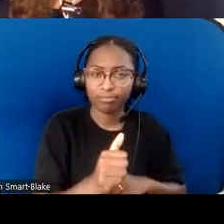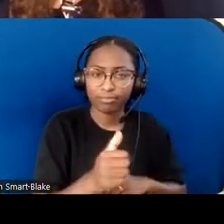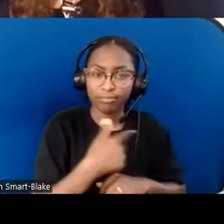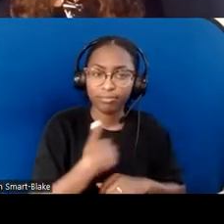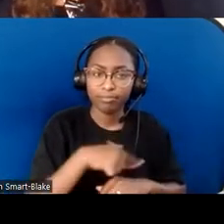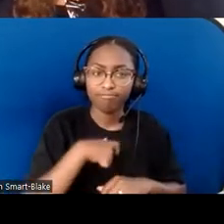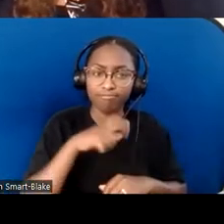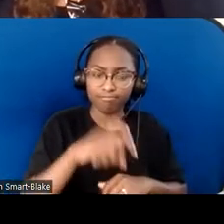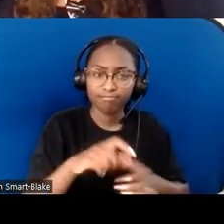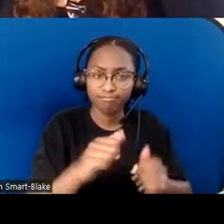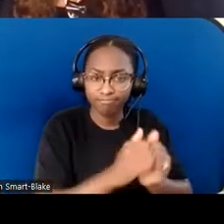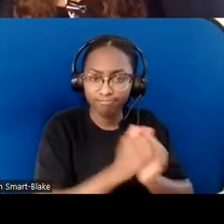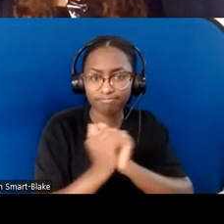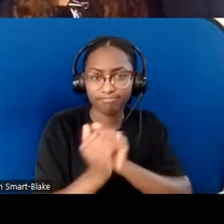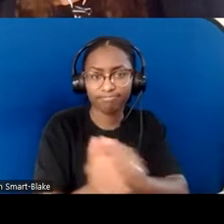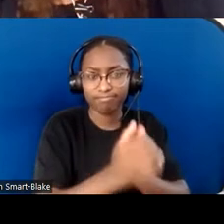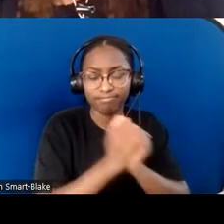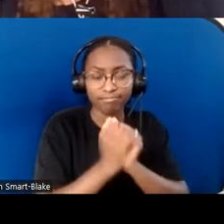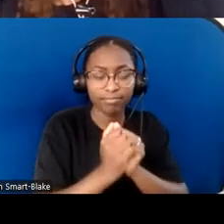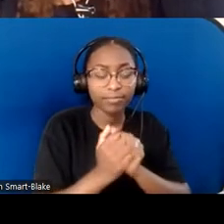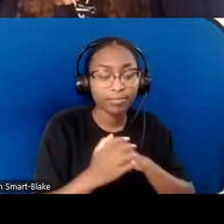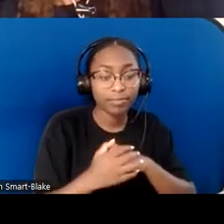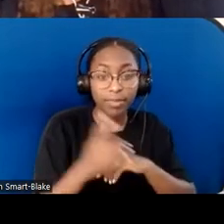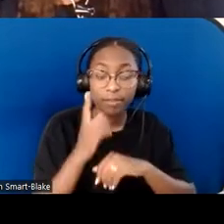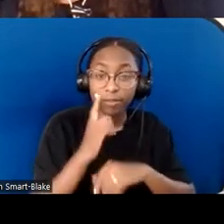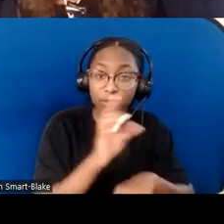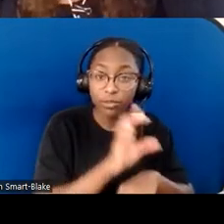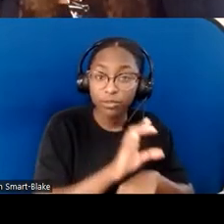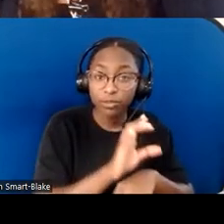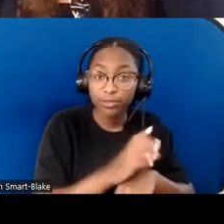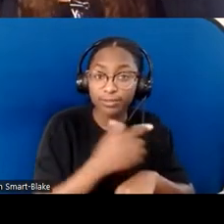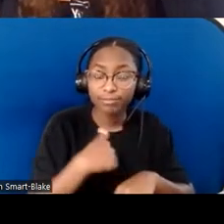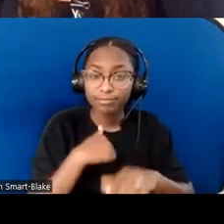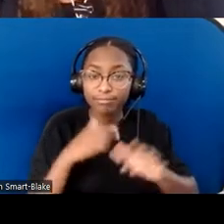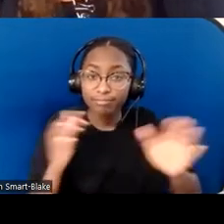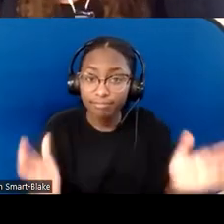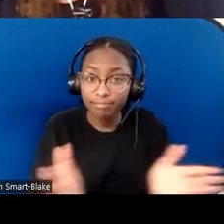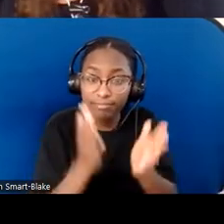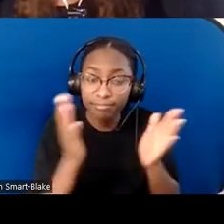In churches I encourage people not just to have prayer partners